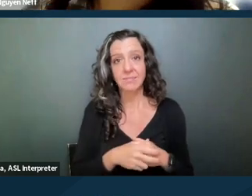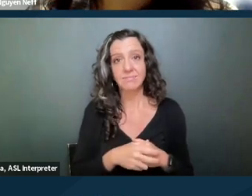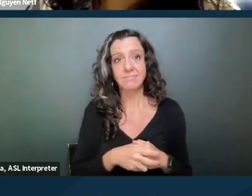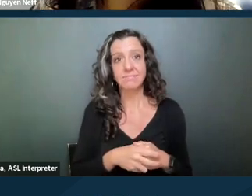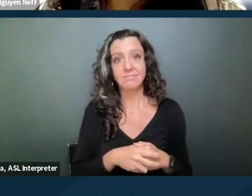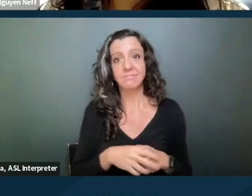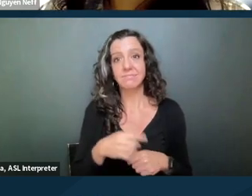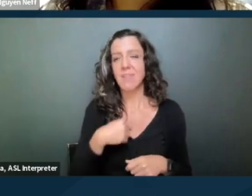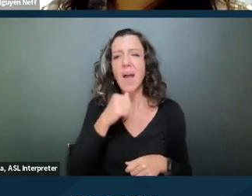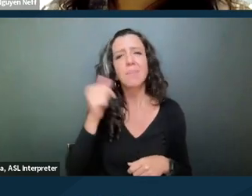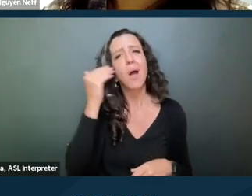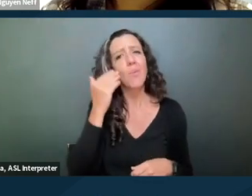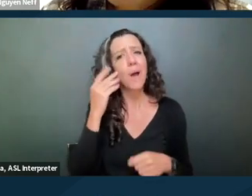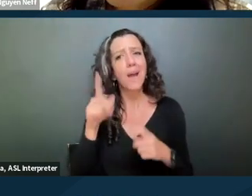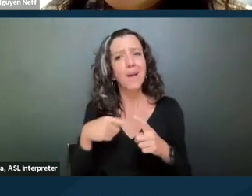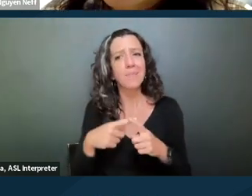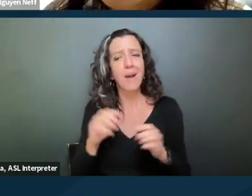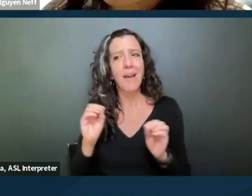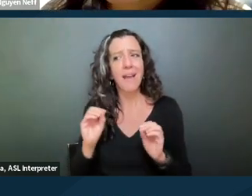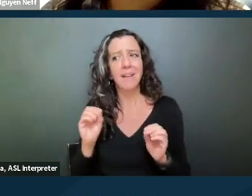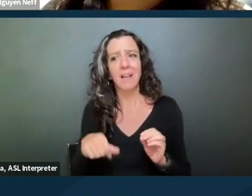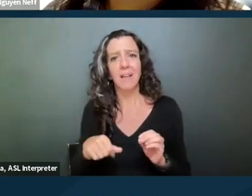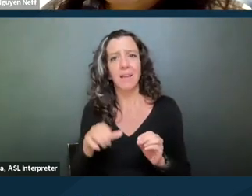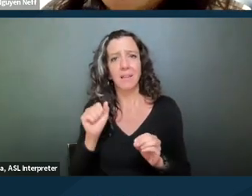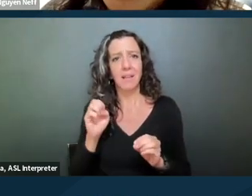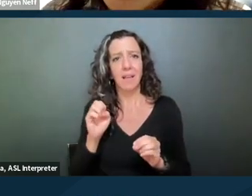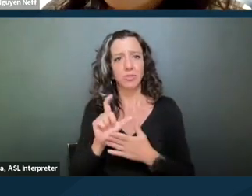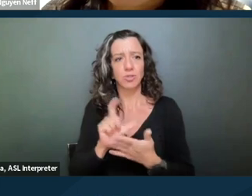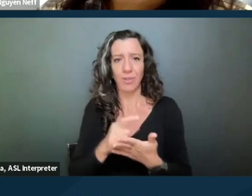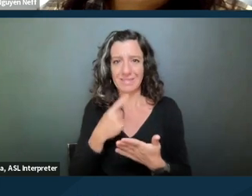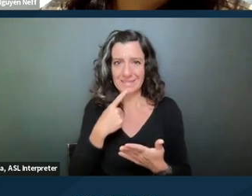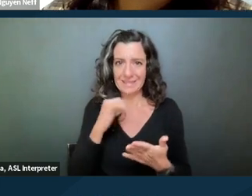I'm not aware of any case law that says that.